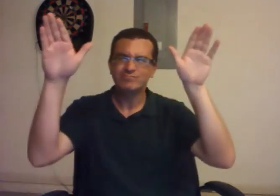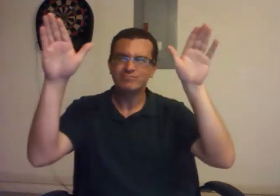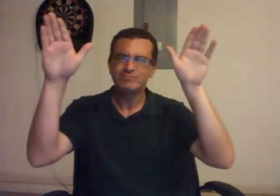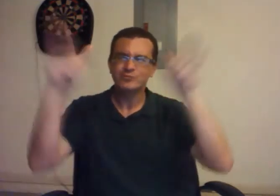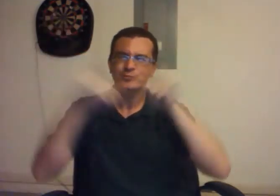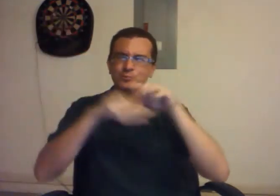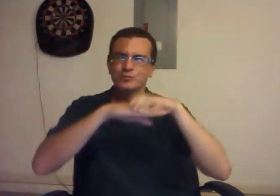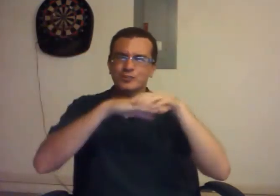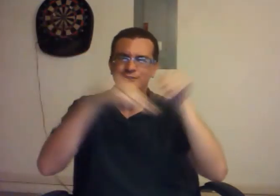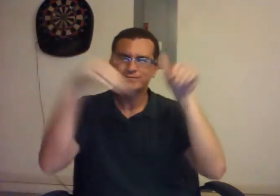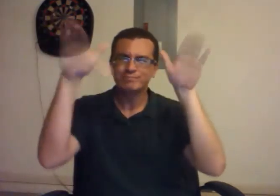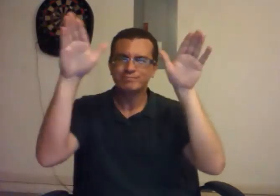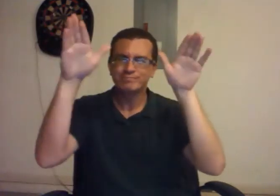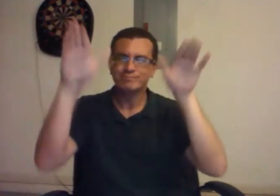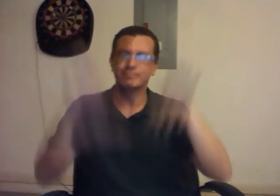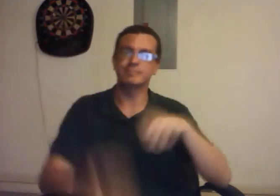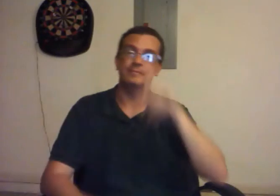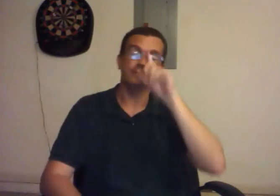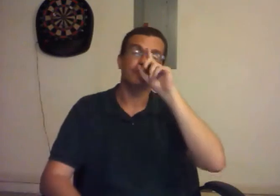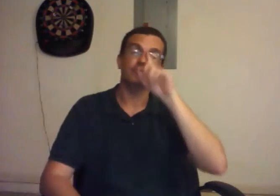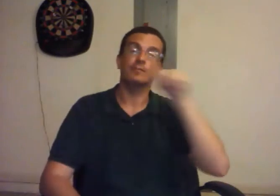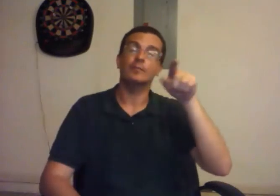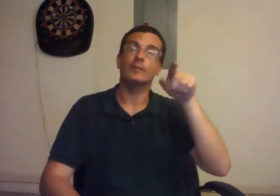"Scram, Britain".